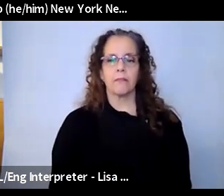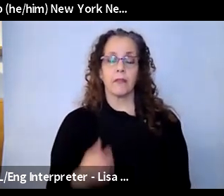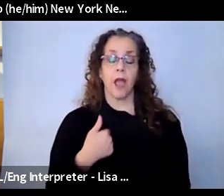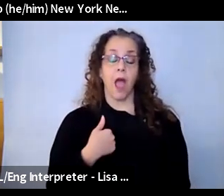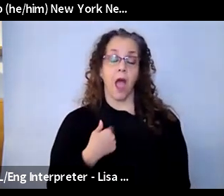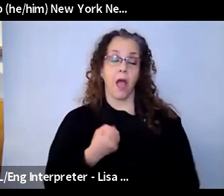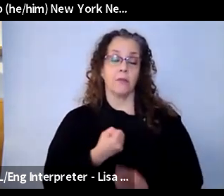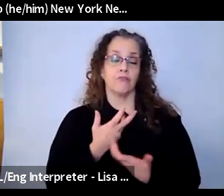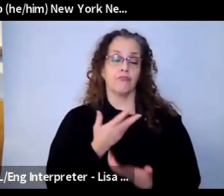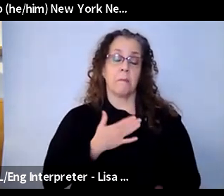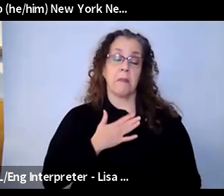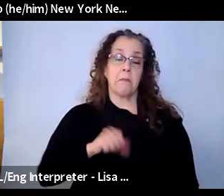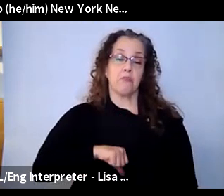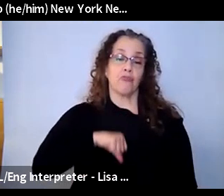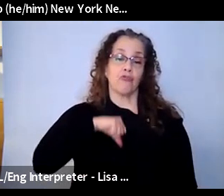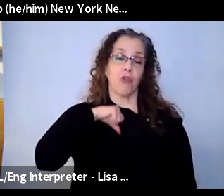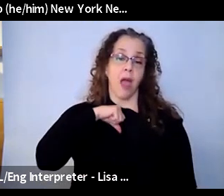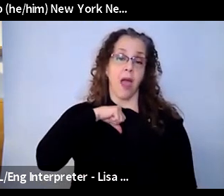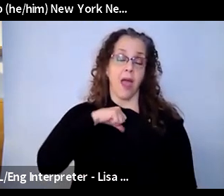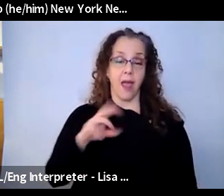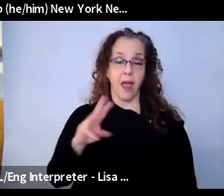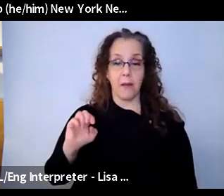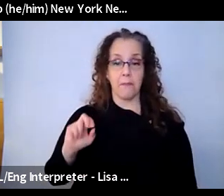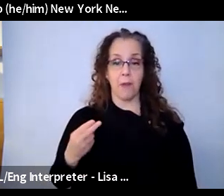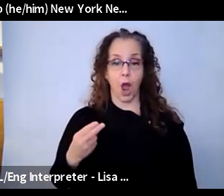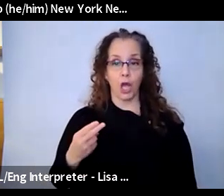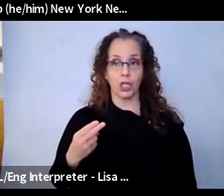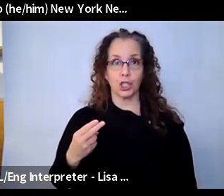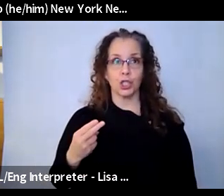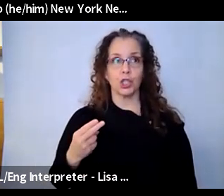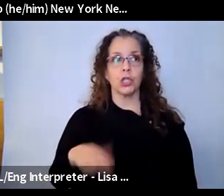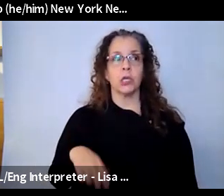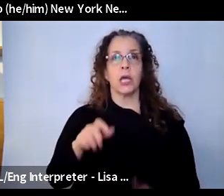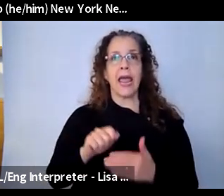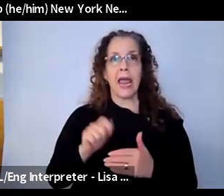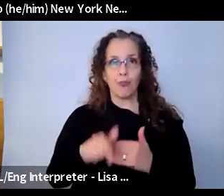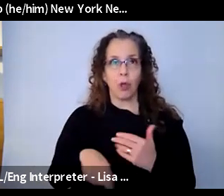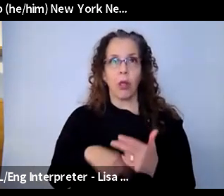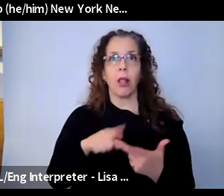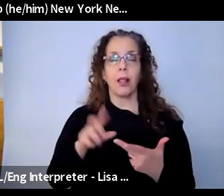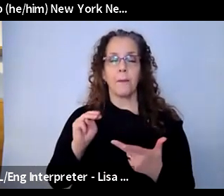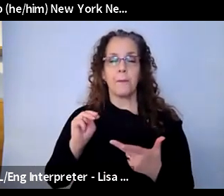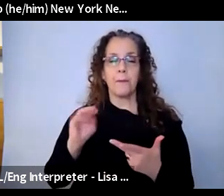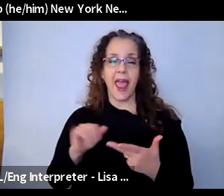sense, March, April, I think May, I don't think we could have